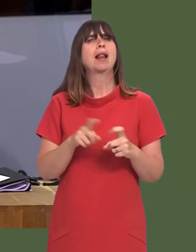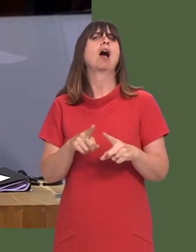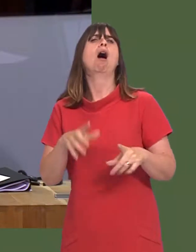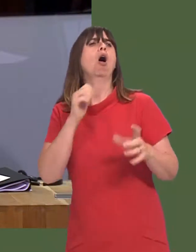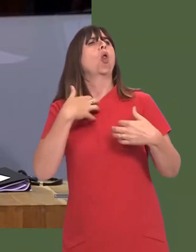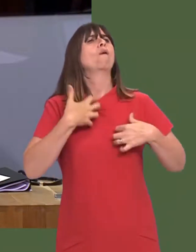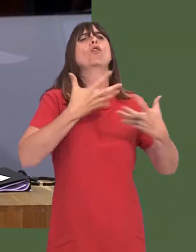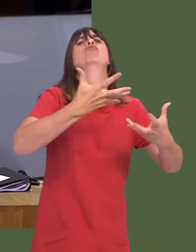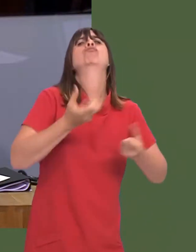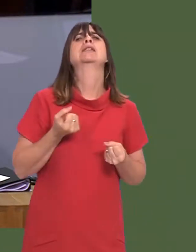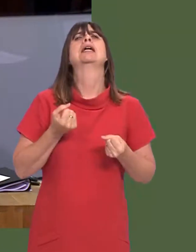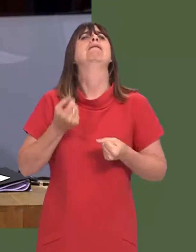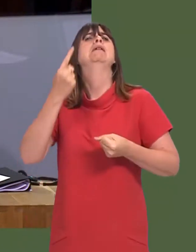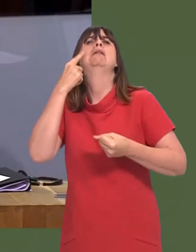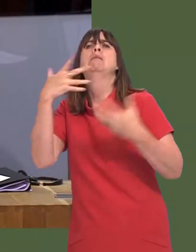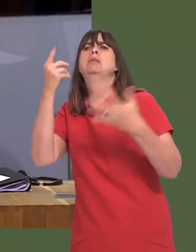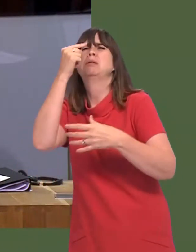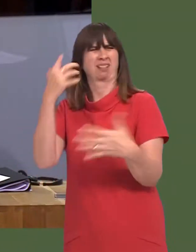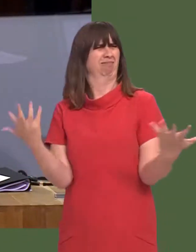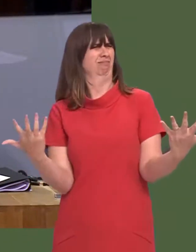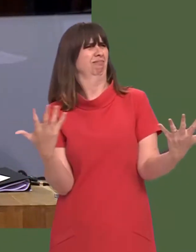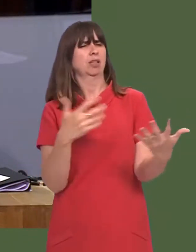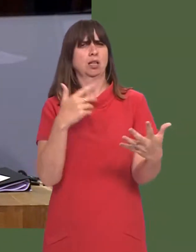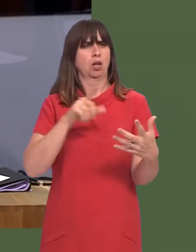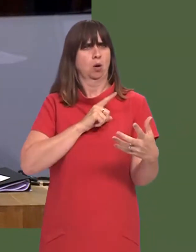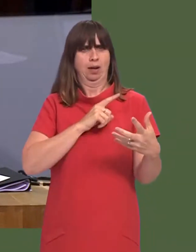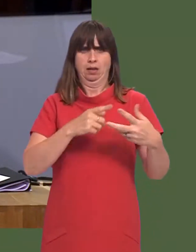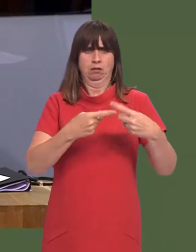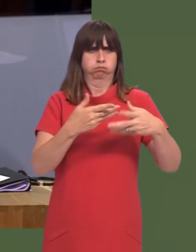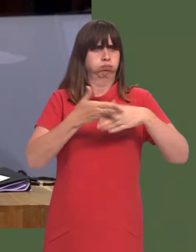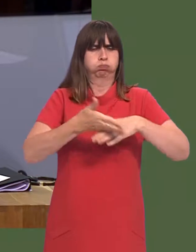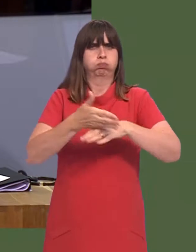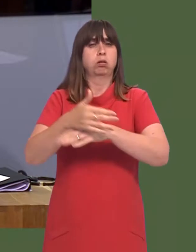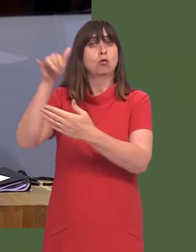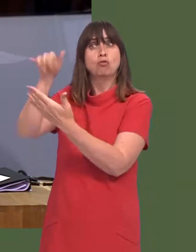As Mansel Aylward points out, the demographic time bomb has already gone off.